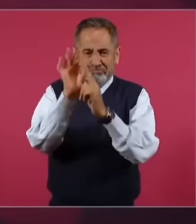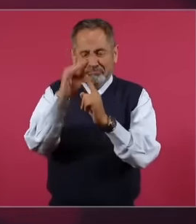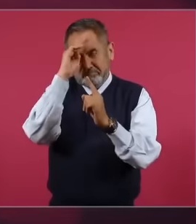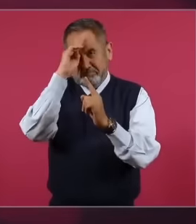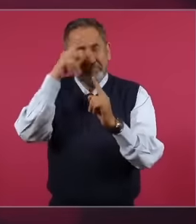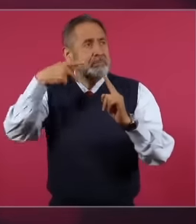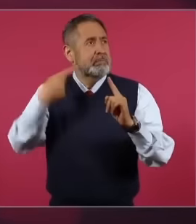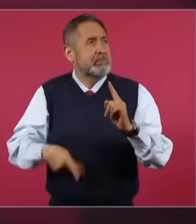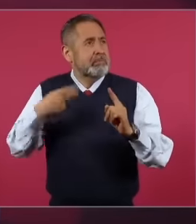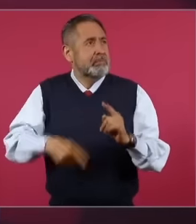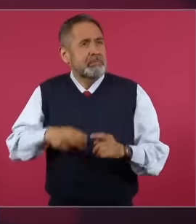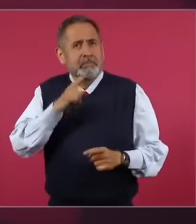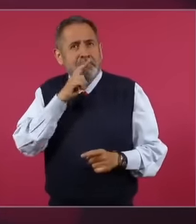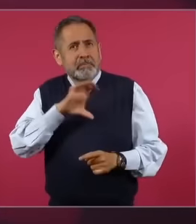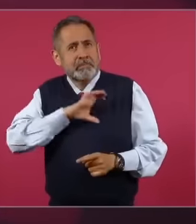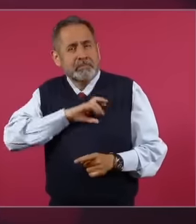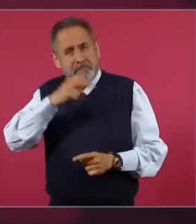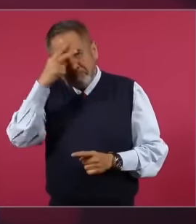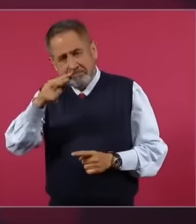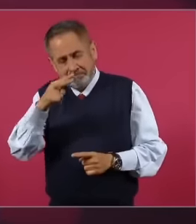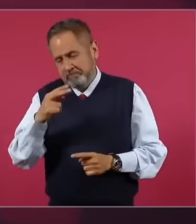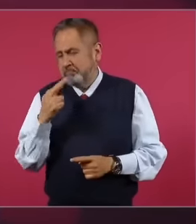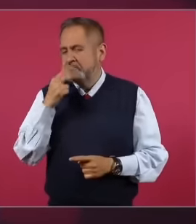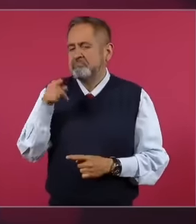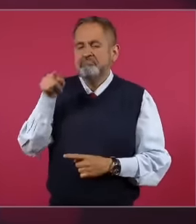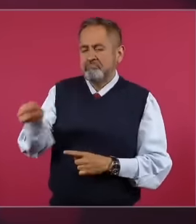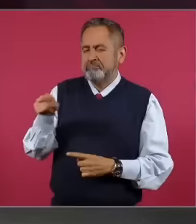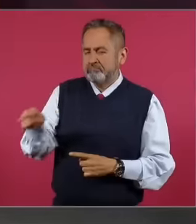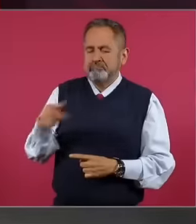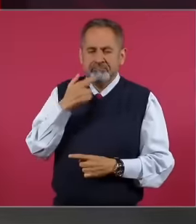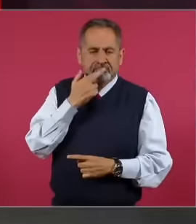Mexico imag